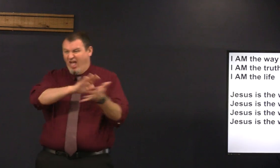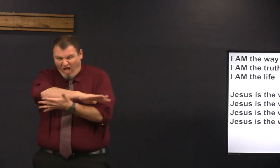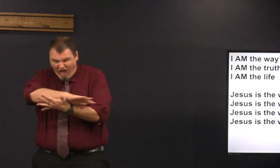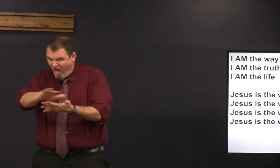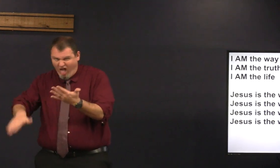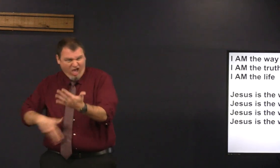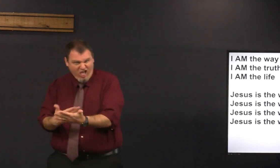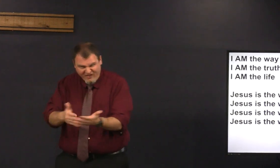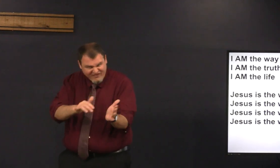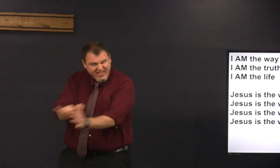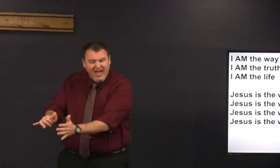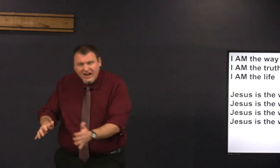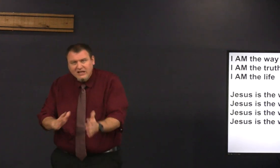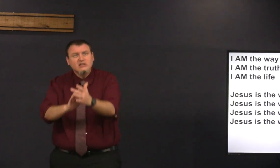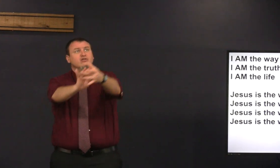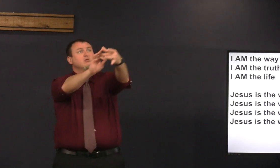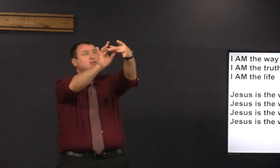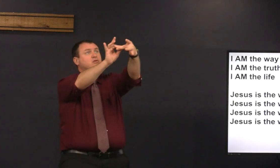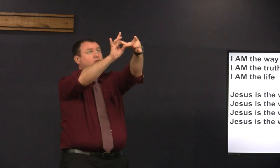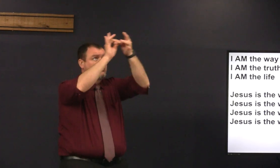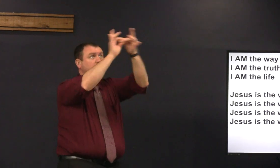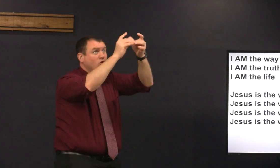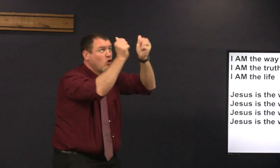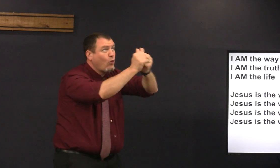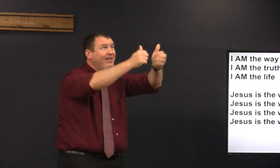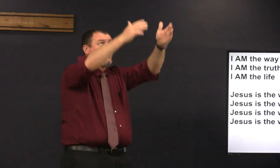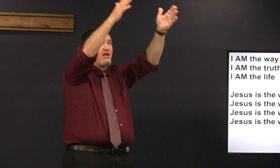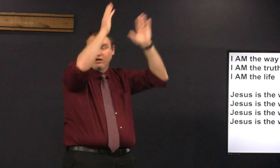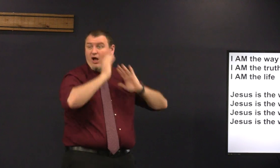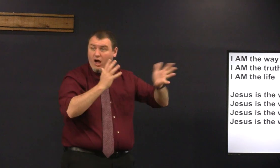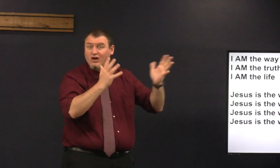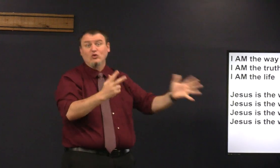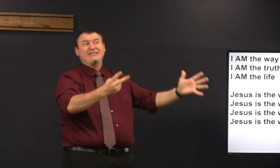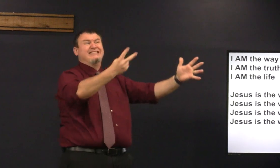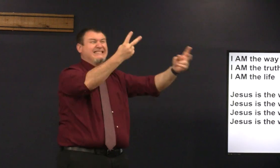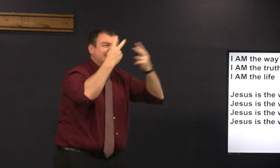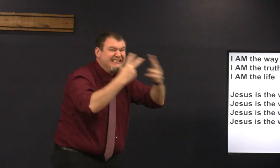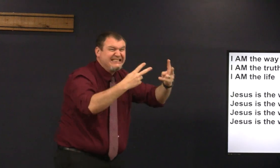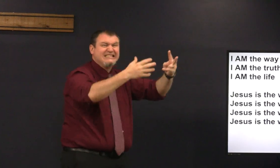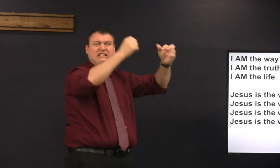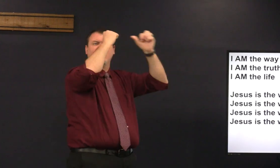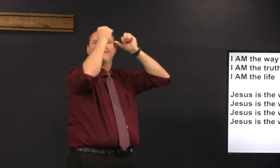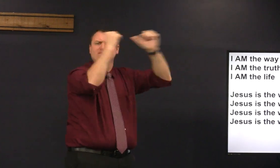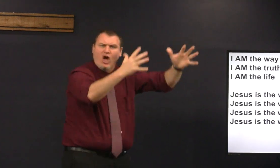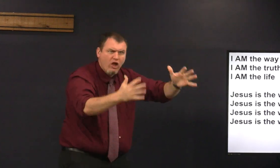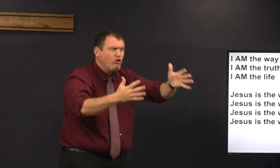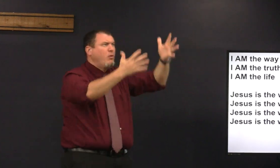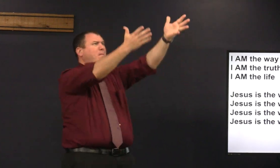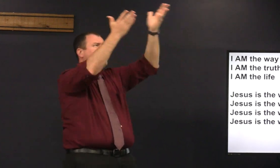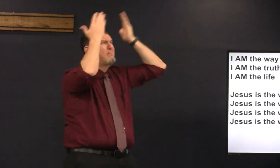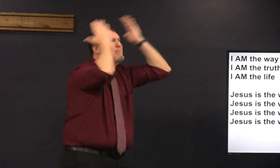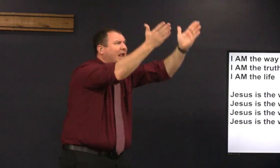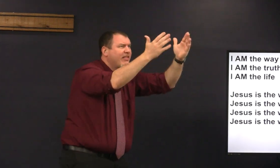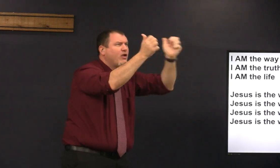it's better than all of those things is to have a relationship with God to see the father